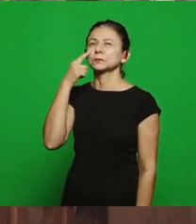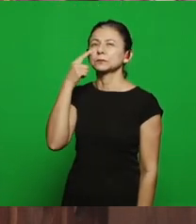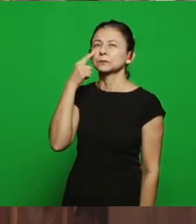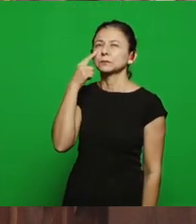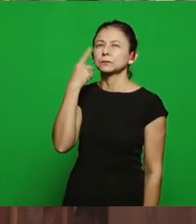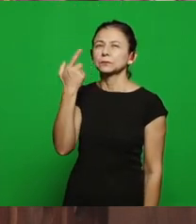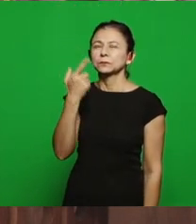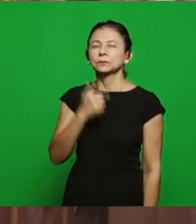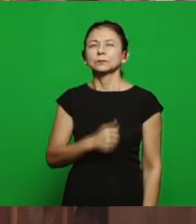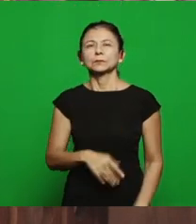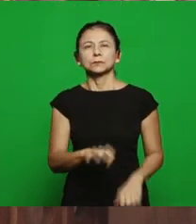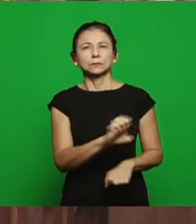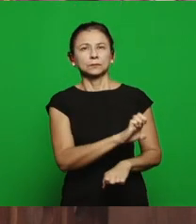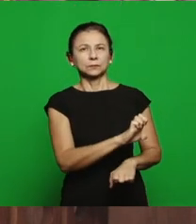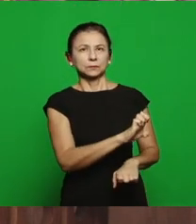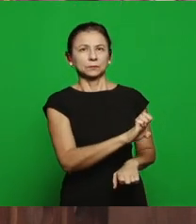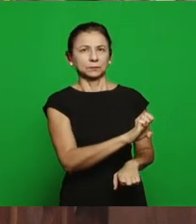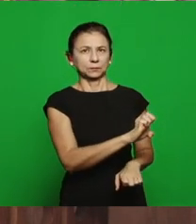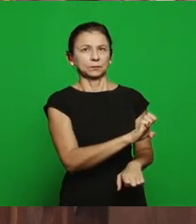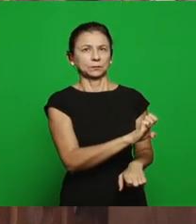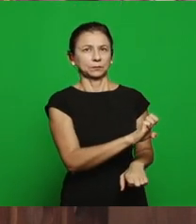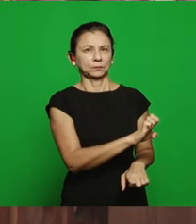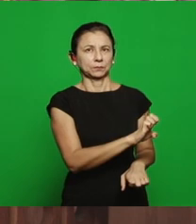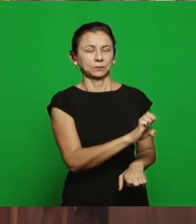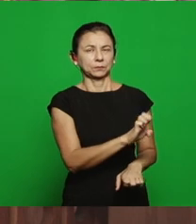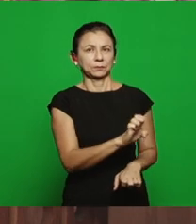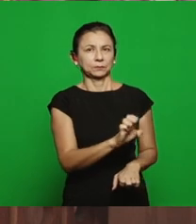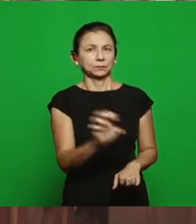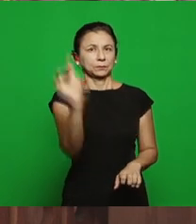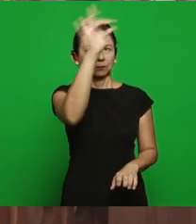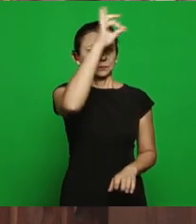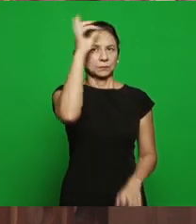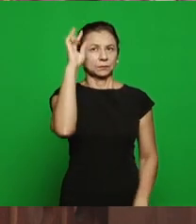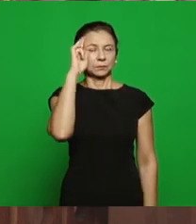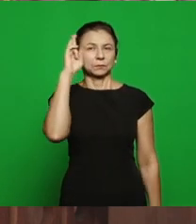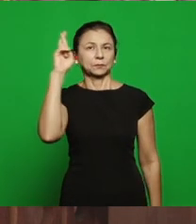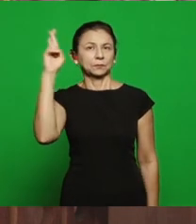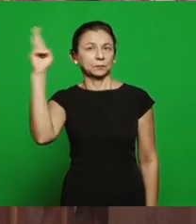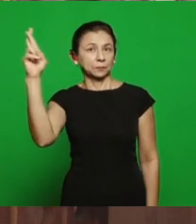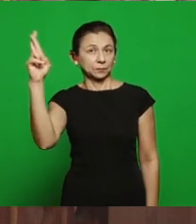church of Ephesus, the Spirit of Lord is a